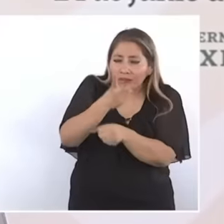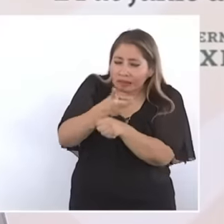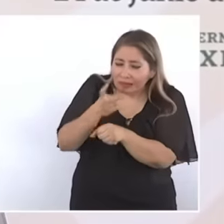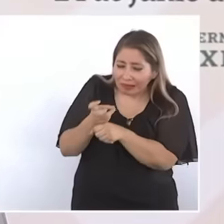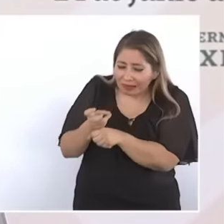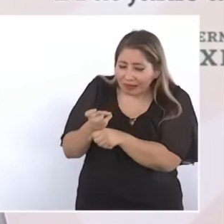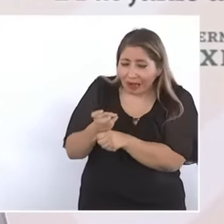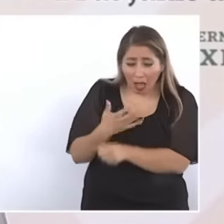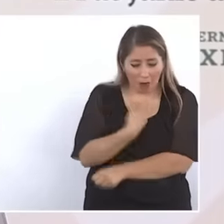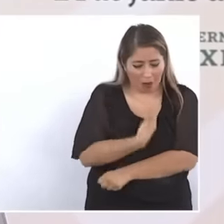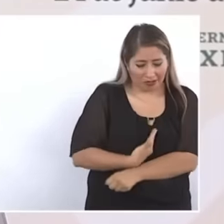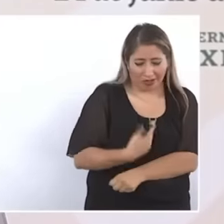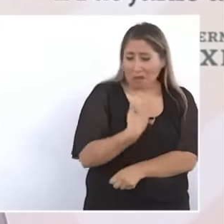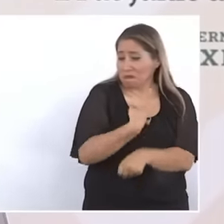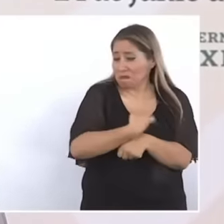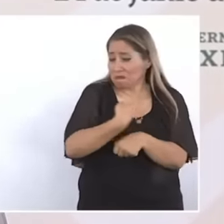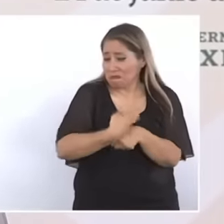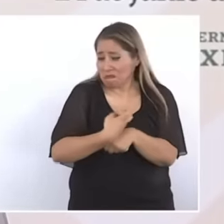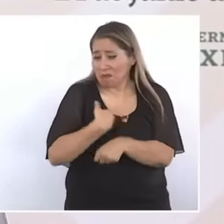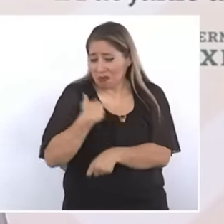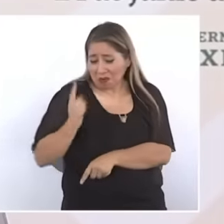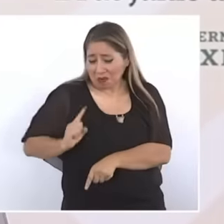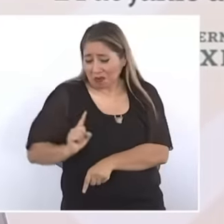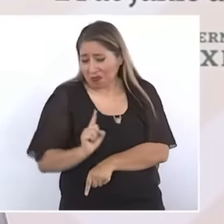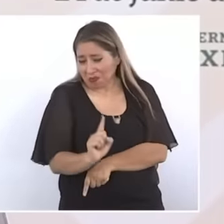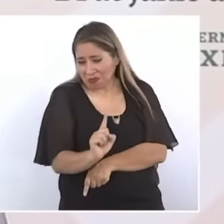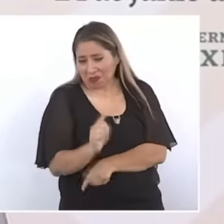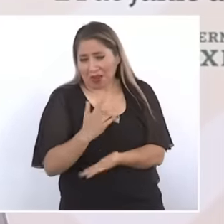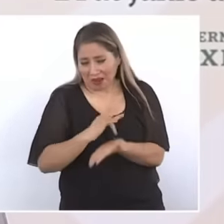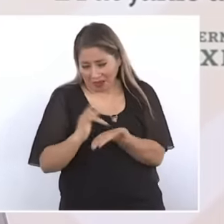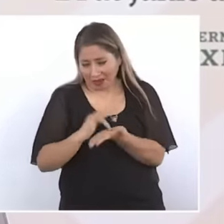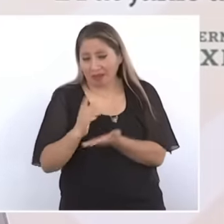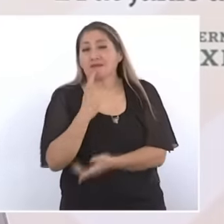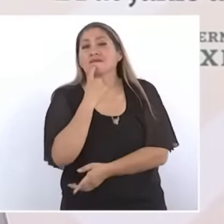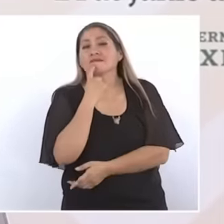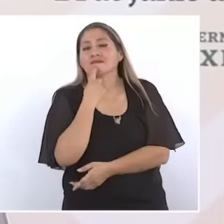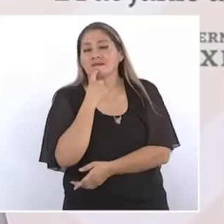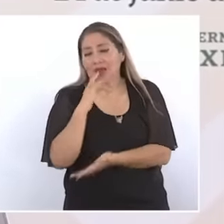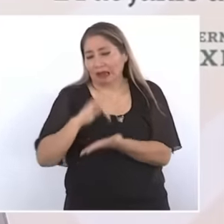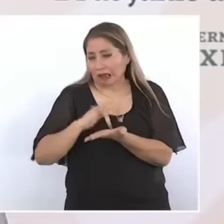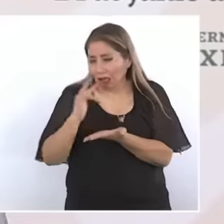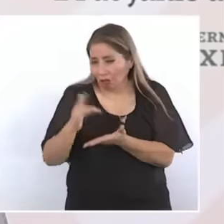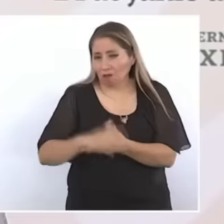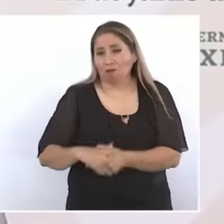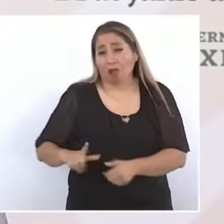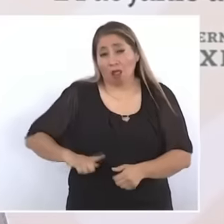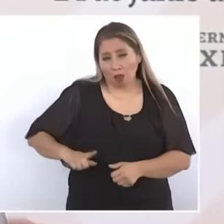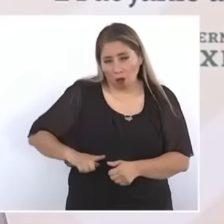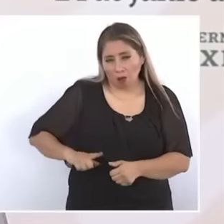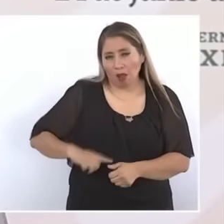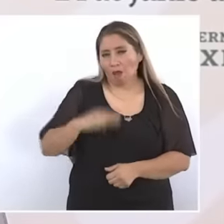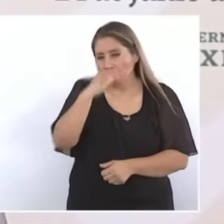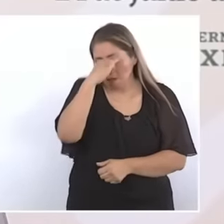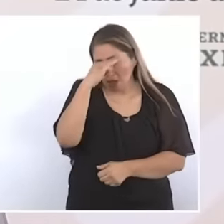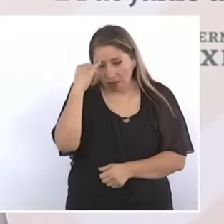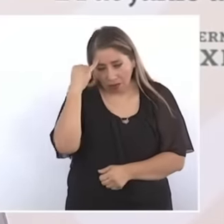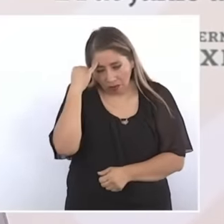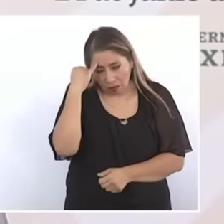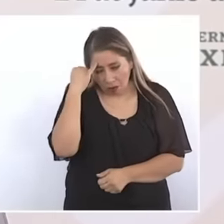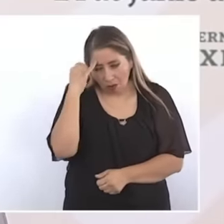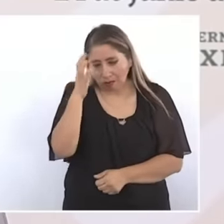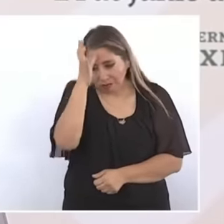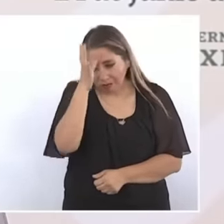, President Andrés Manuel López Obrador. Thanks to Governor Manolo Jiménez